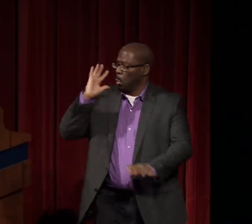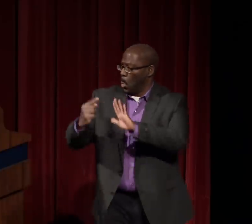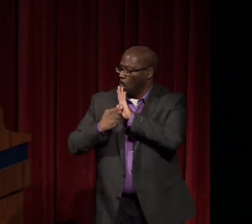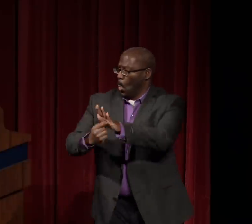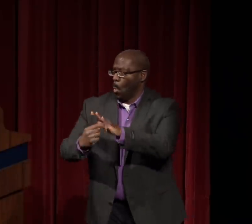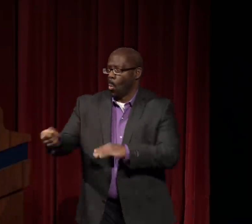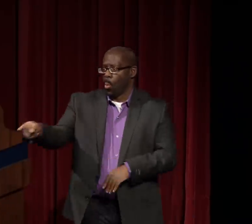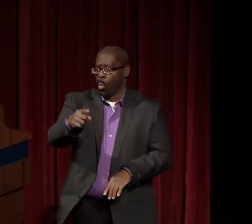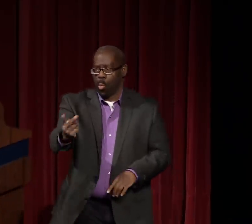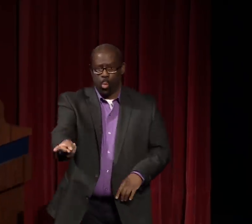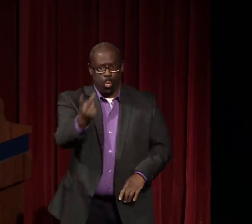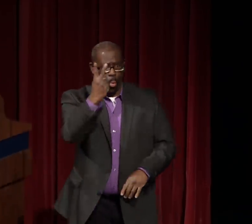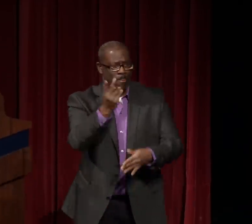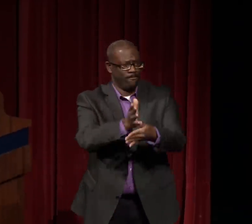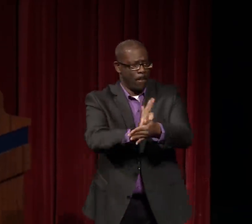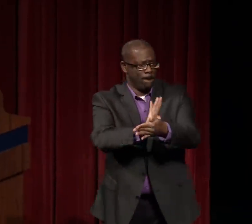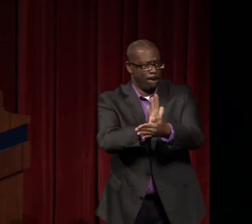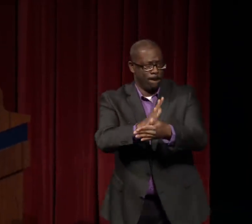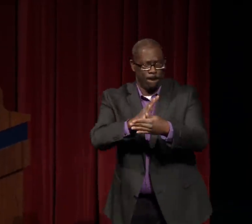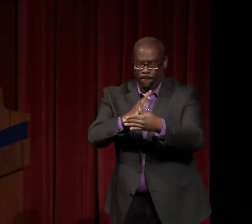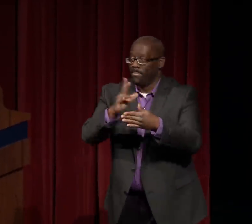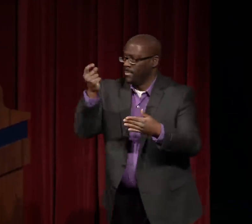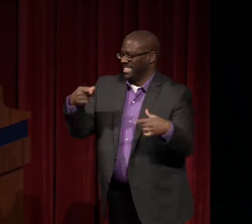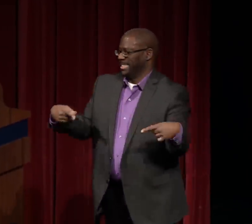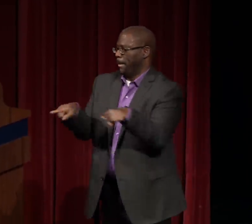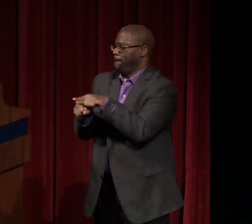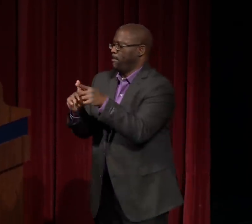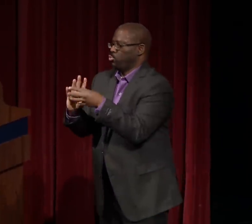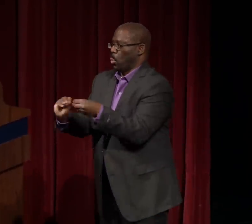I'm going to show you two clips.